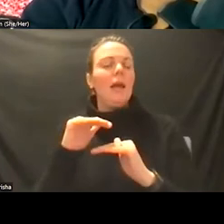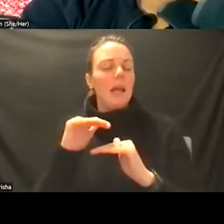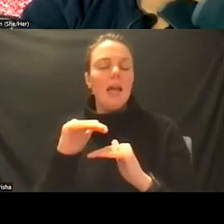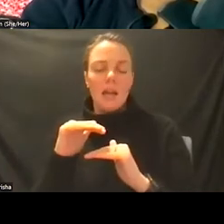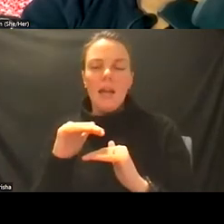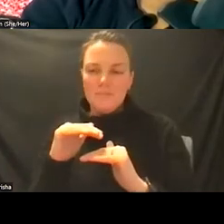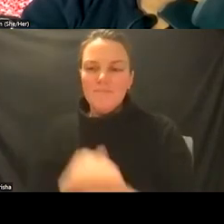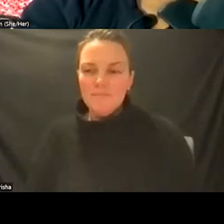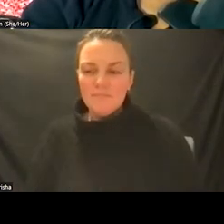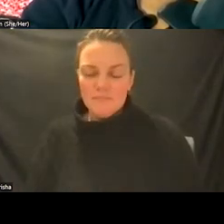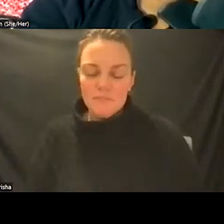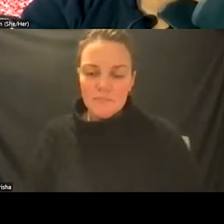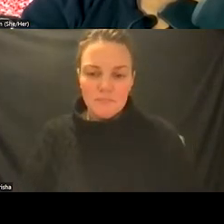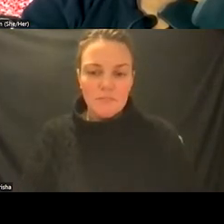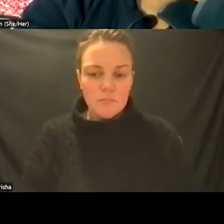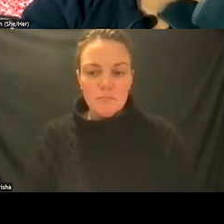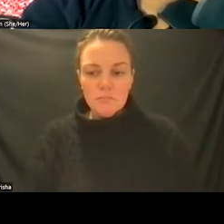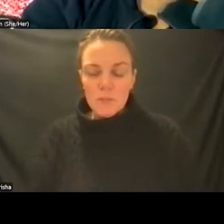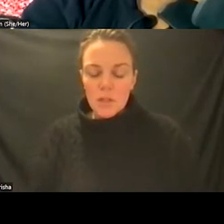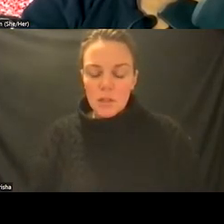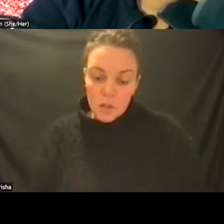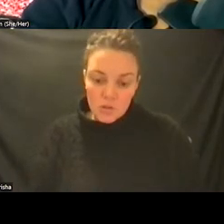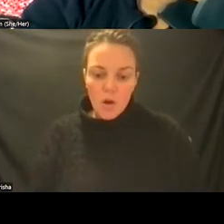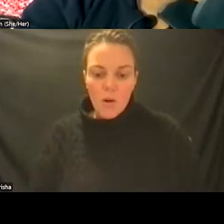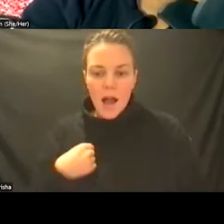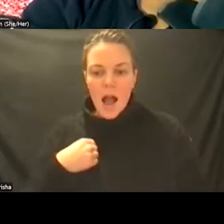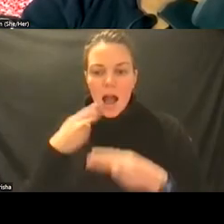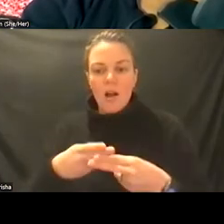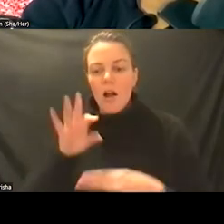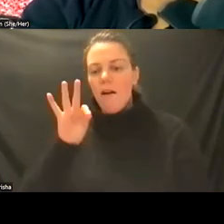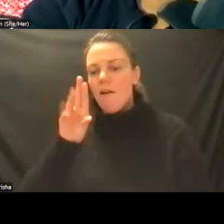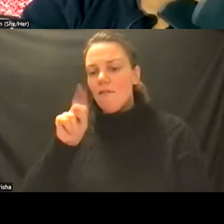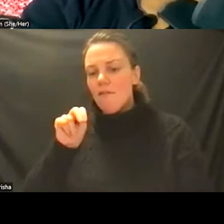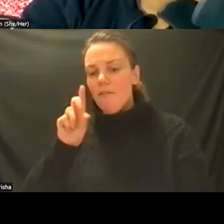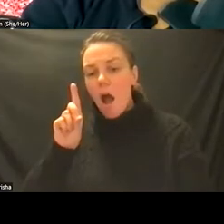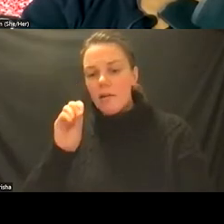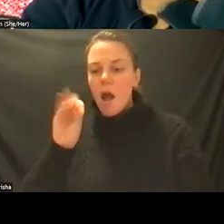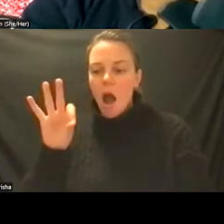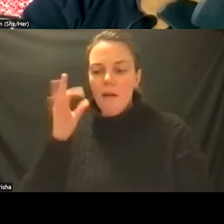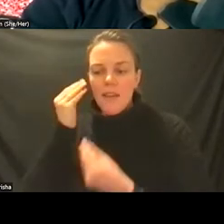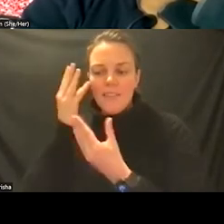service population um so what i like to call fund of information is a huge issue whether it's